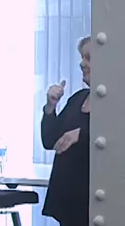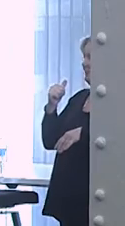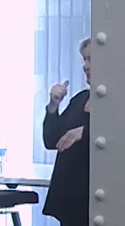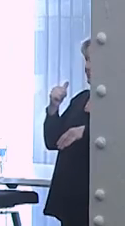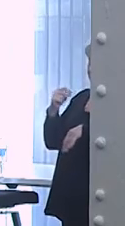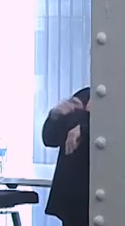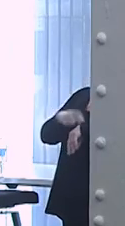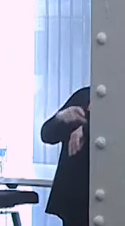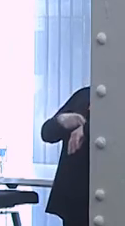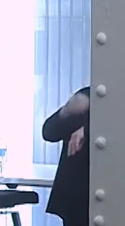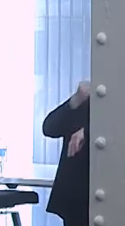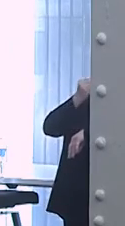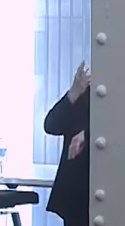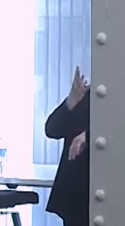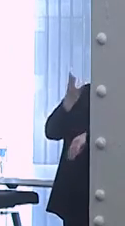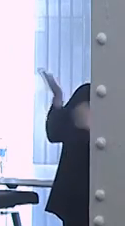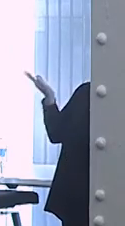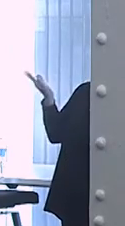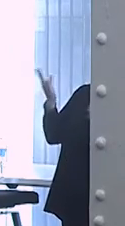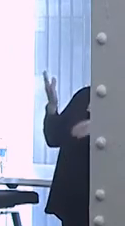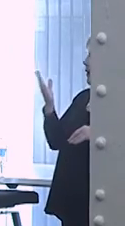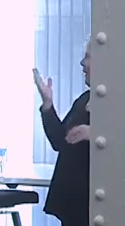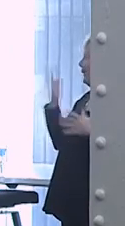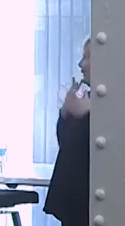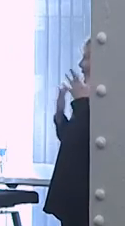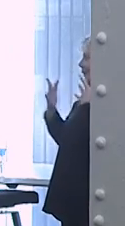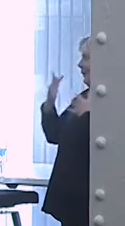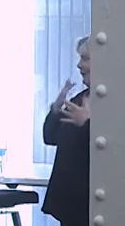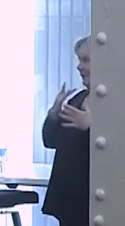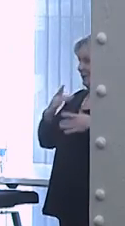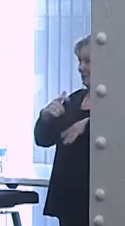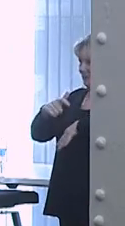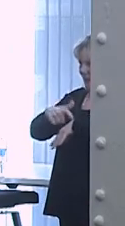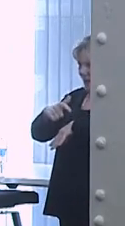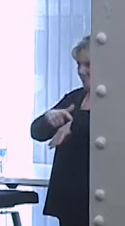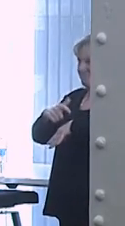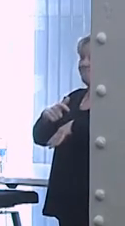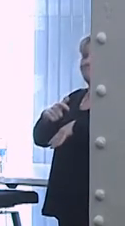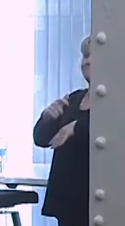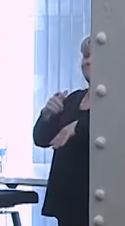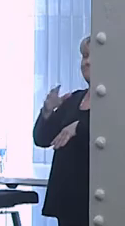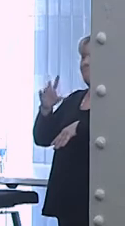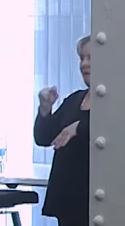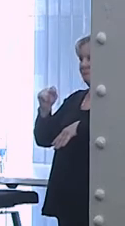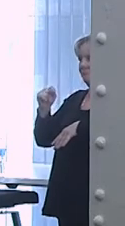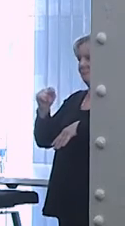we do have time but unfortunately it will have to be one very quick question.